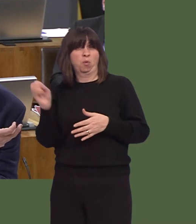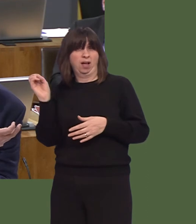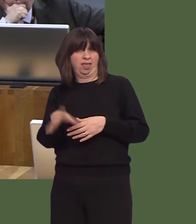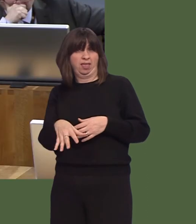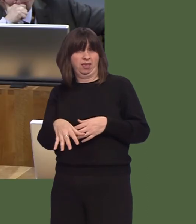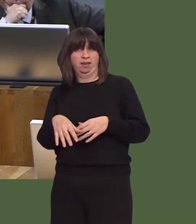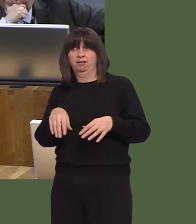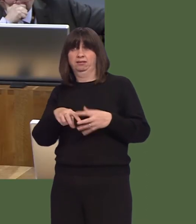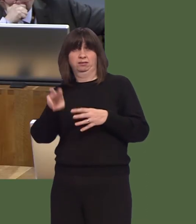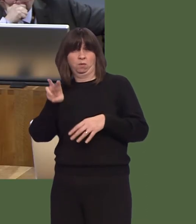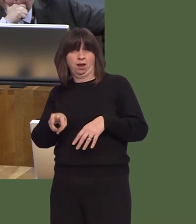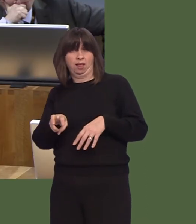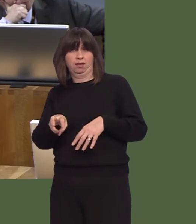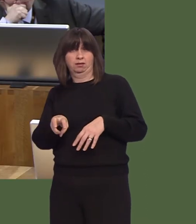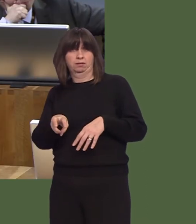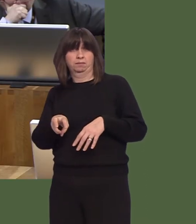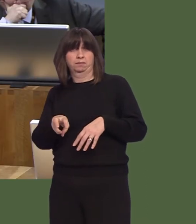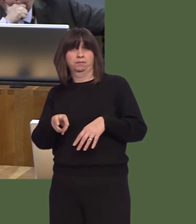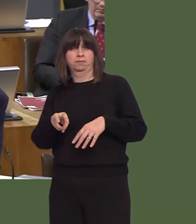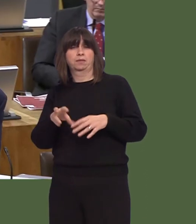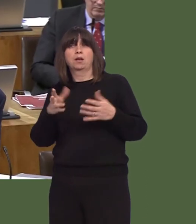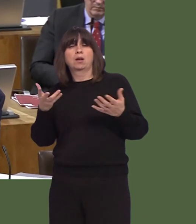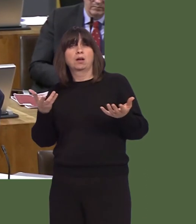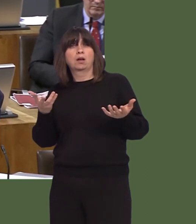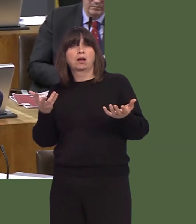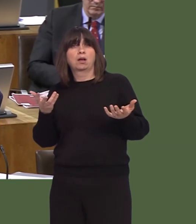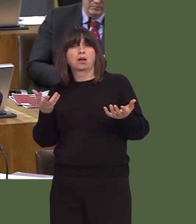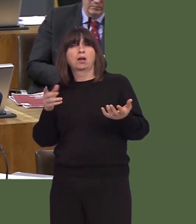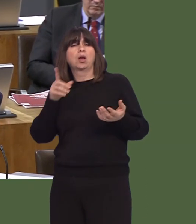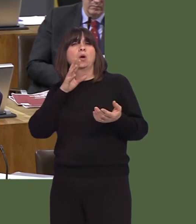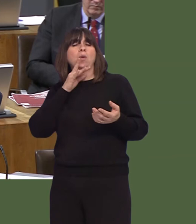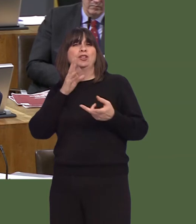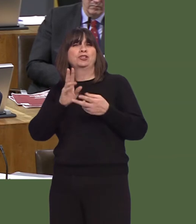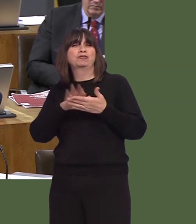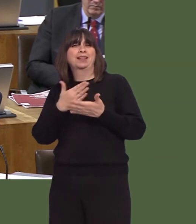Nid ydym ni'n gallu dodi rheolau i mewn ynglyn ‚ fel y mae pethau yn cael eu lapio, ac